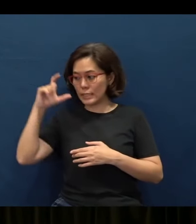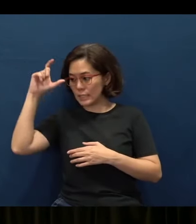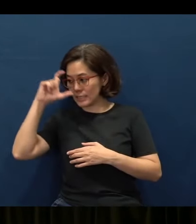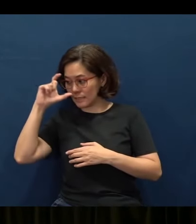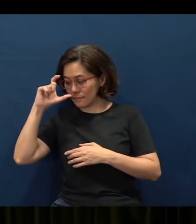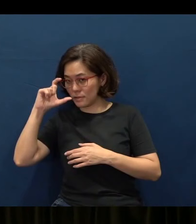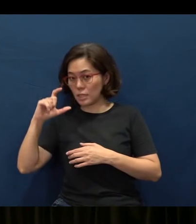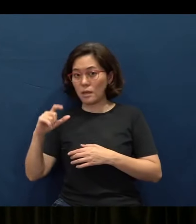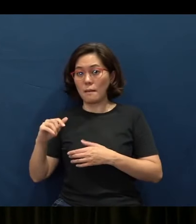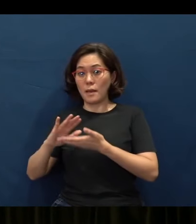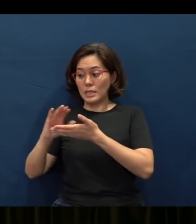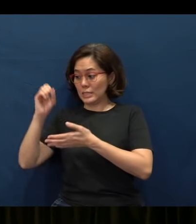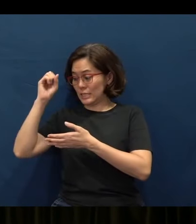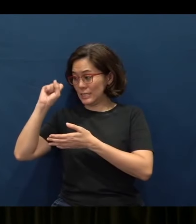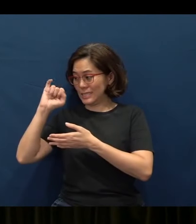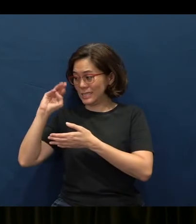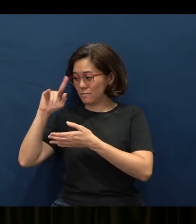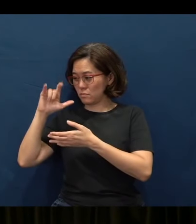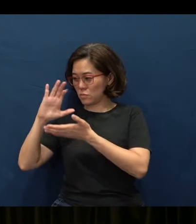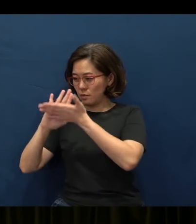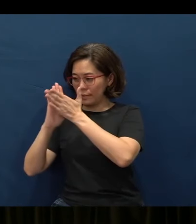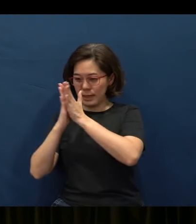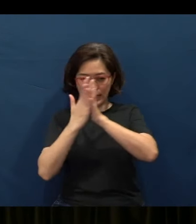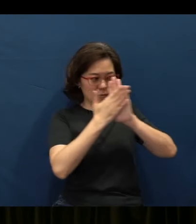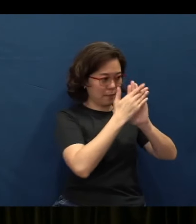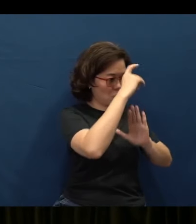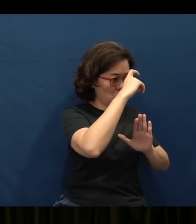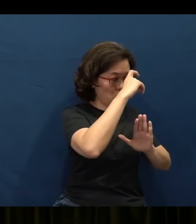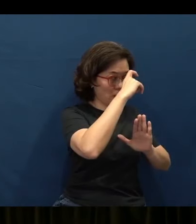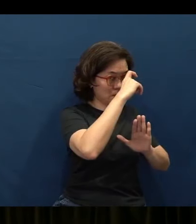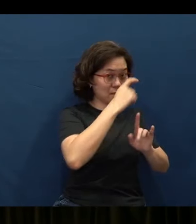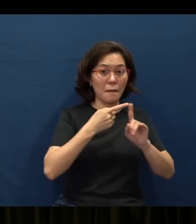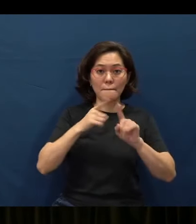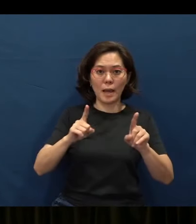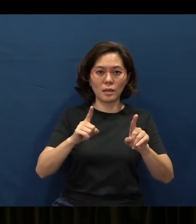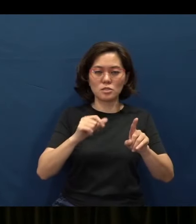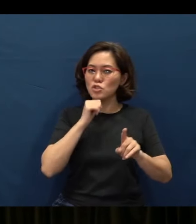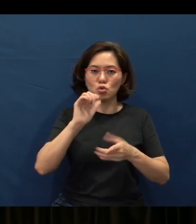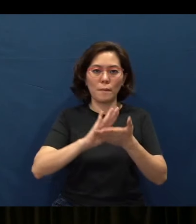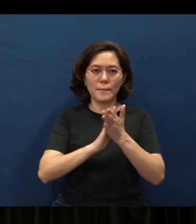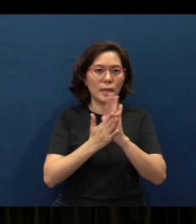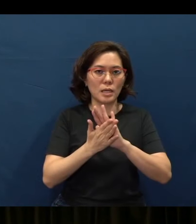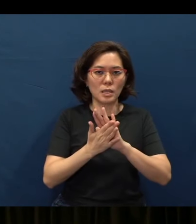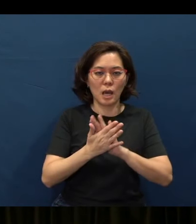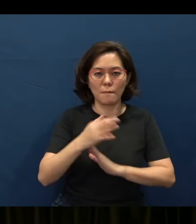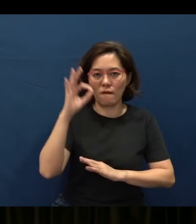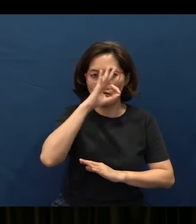But don't ever be a fool. Don't ever be somebody who rejects God.